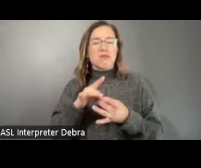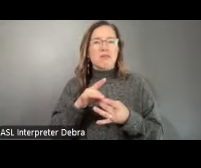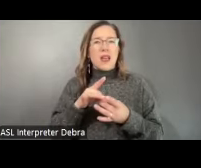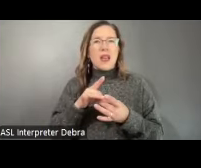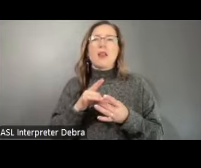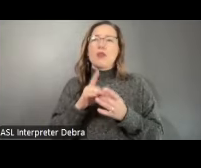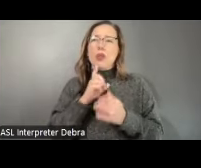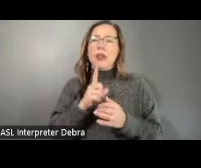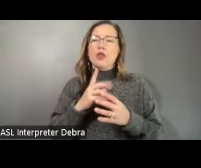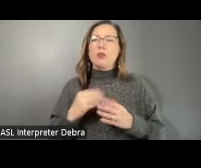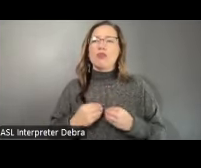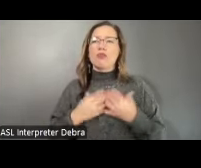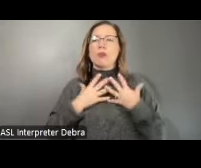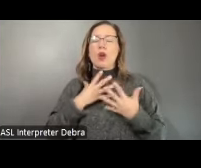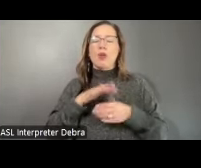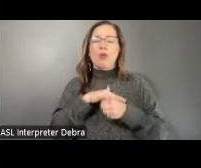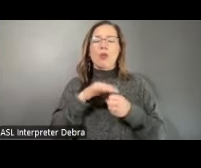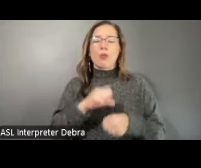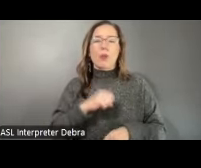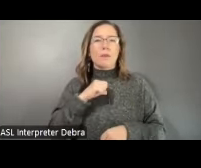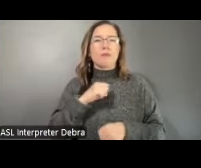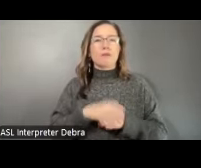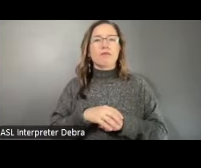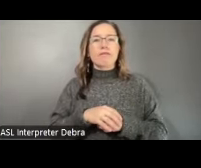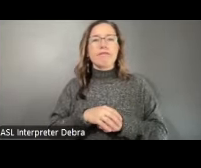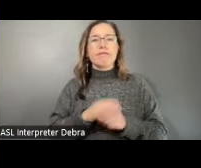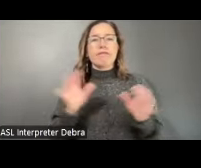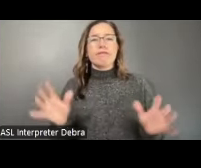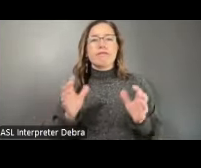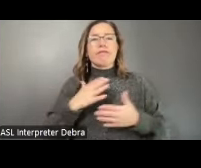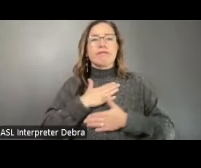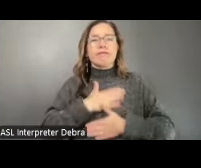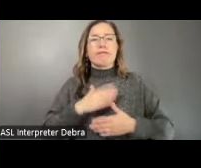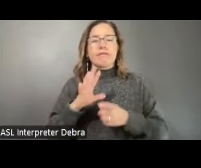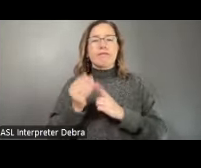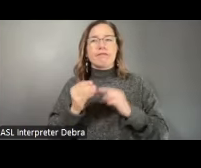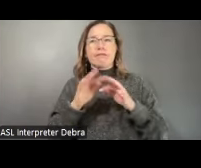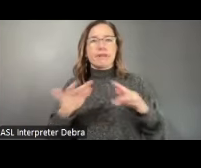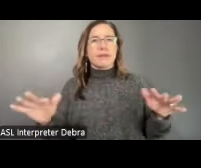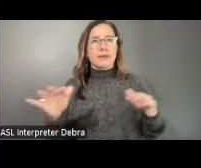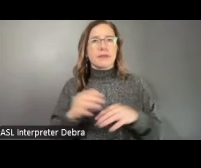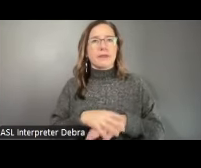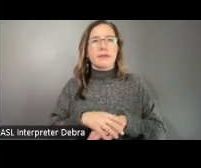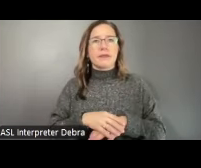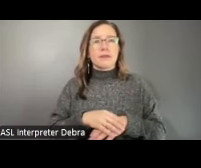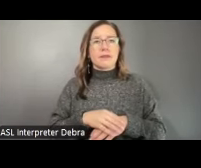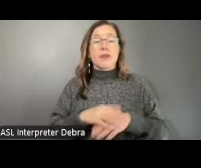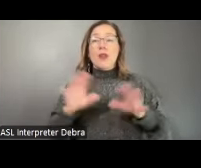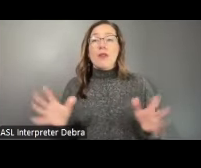pride. Furthermore, it encourages appreciation for cultural diversity, fostering social cohesion,